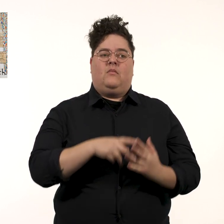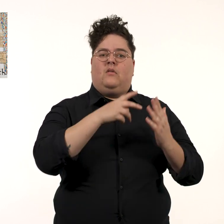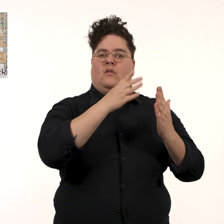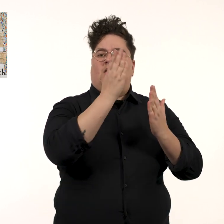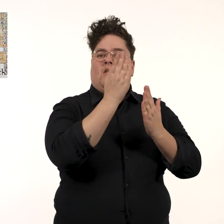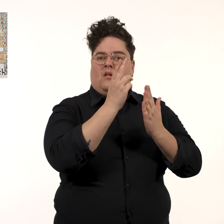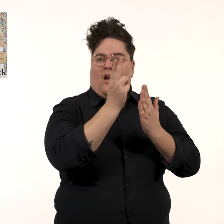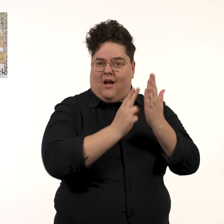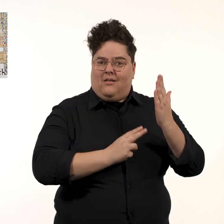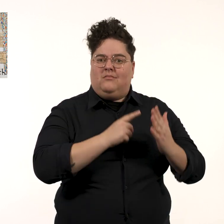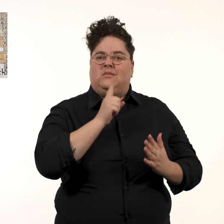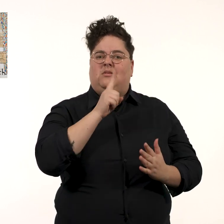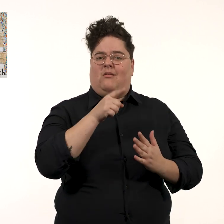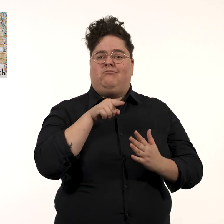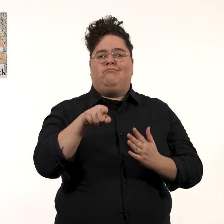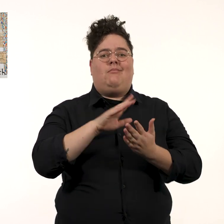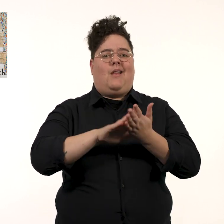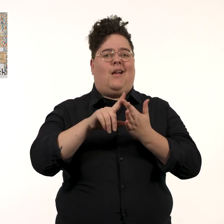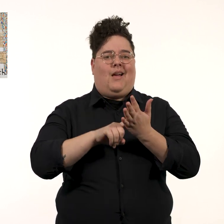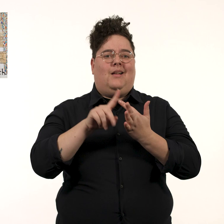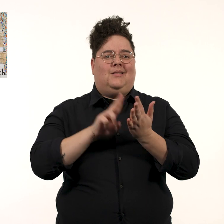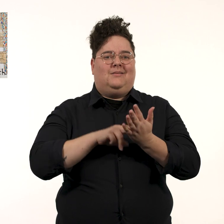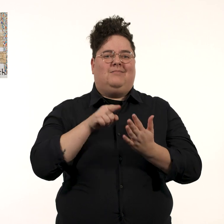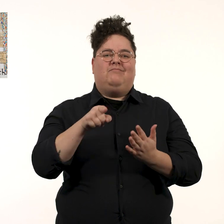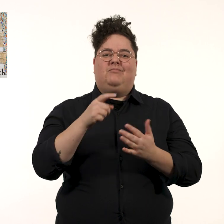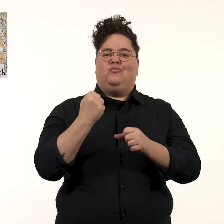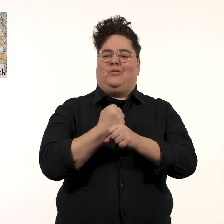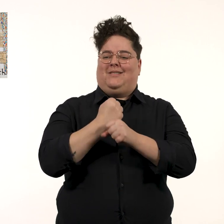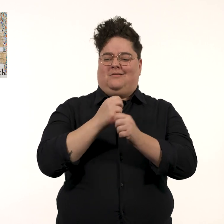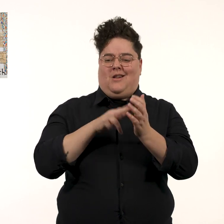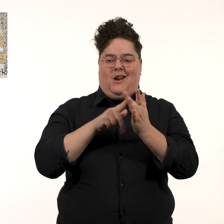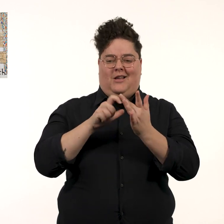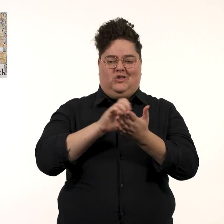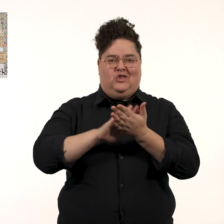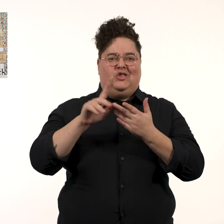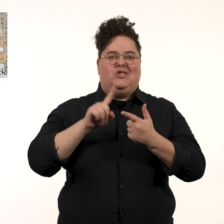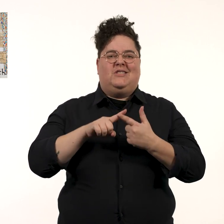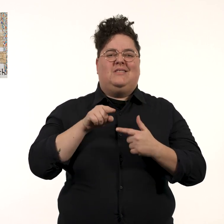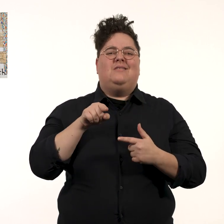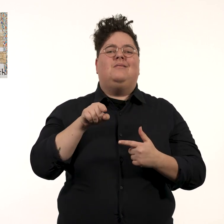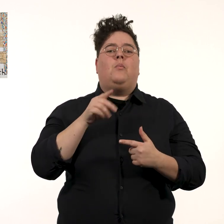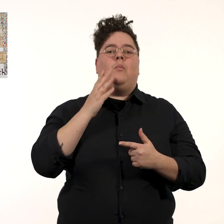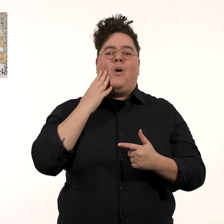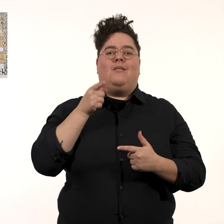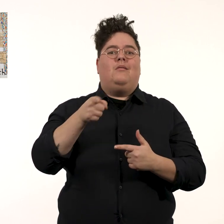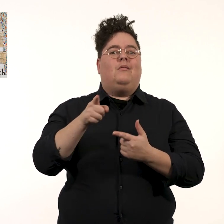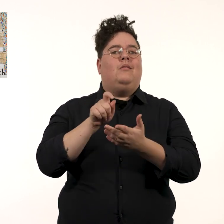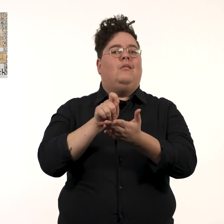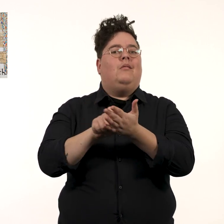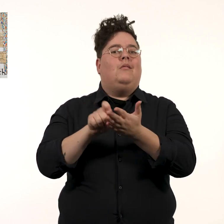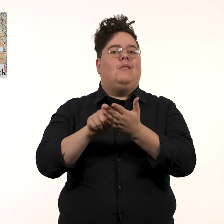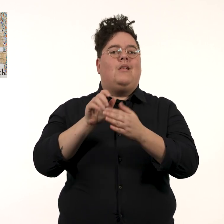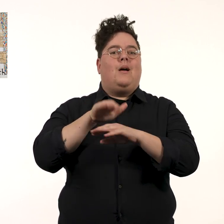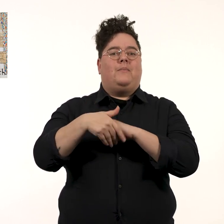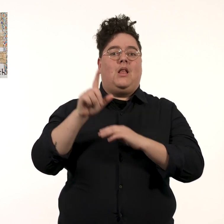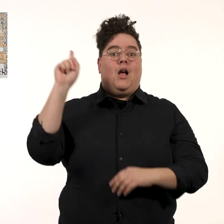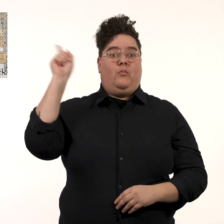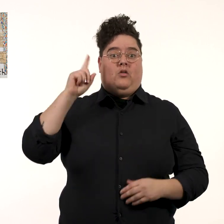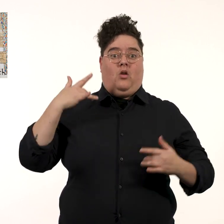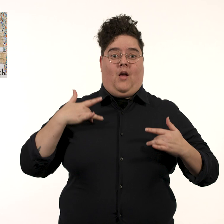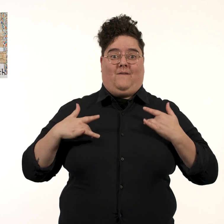Hattam says Helen creates a niche which she writes about contemporary life in